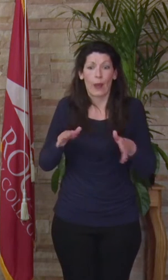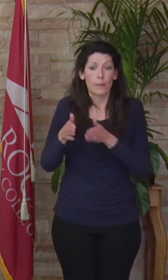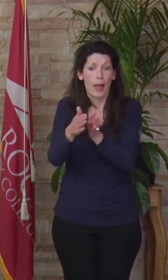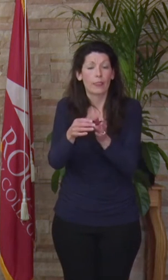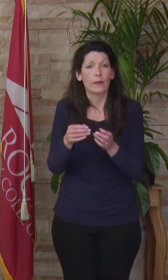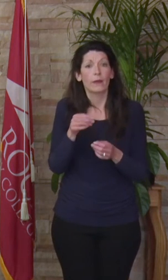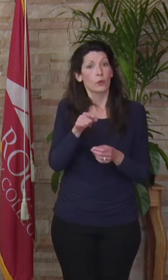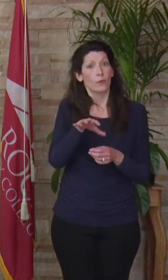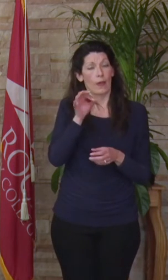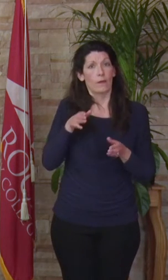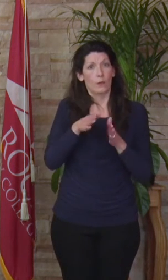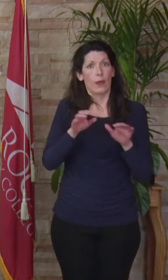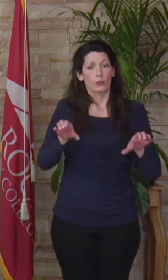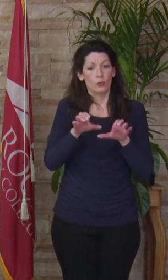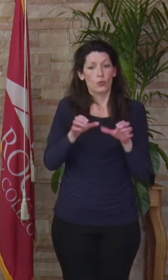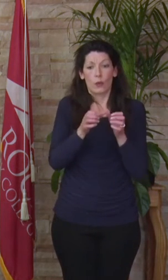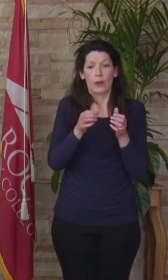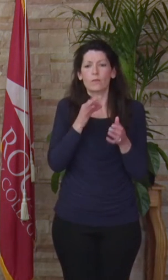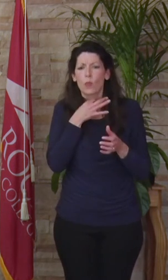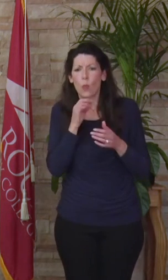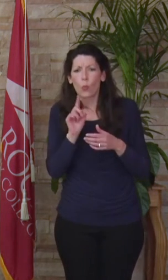do all of this while you were wondering where your next roll of toilet paper would come from,